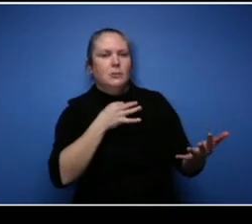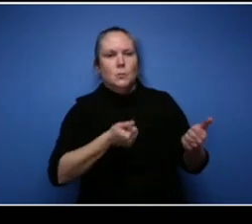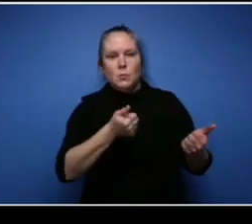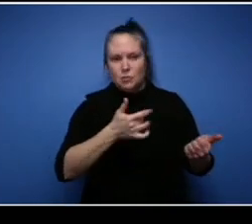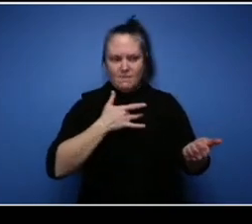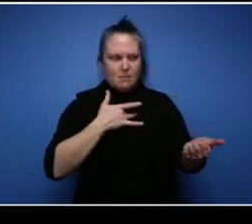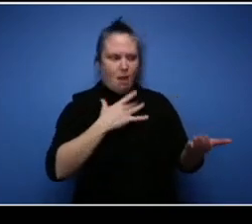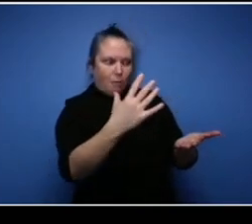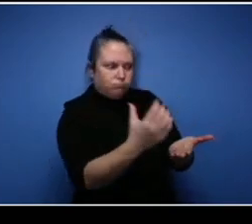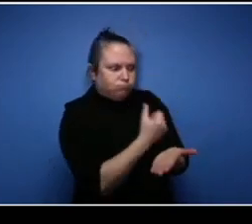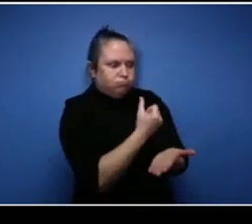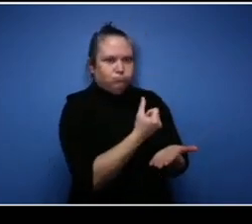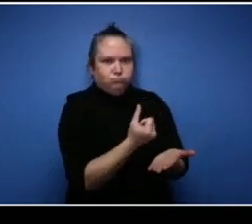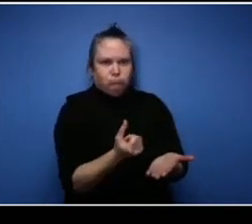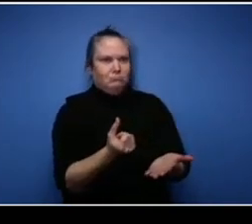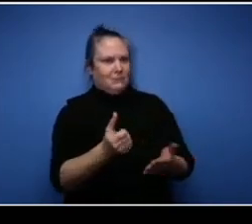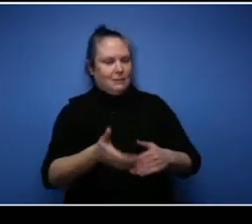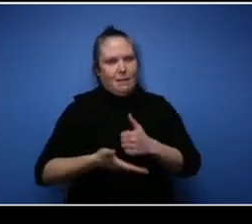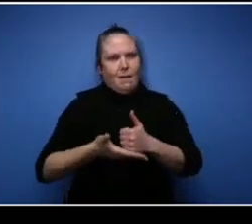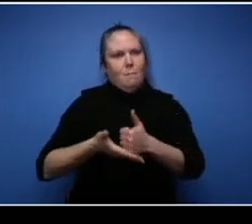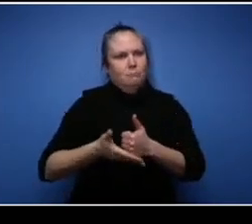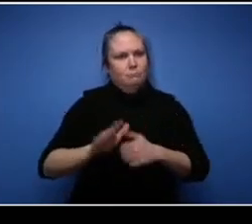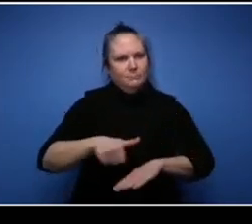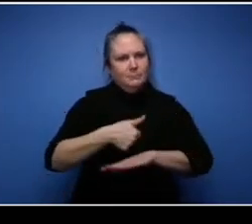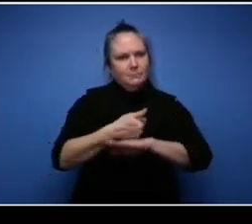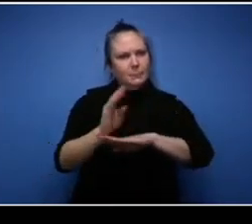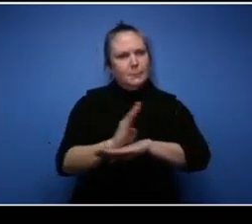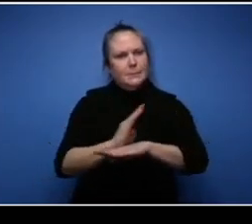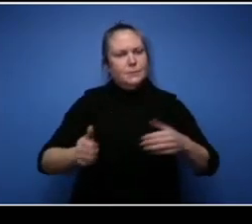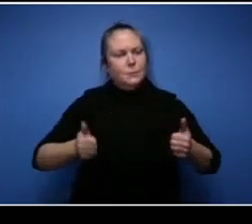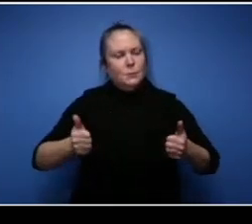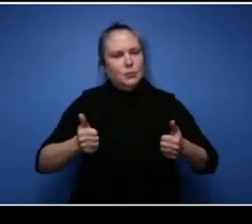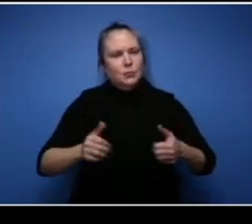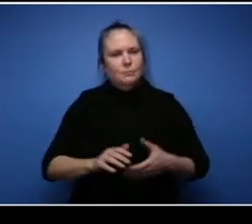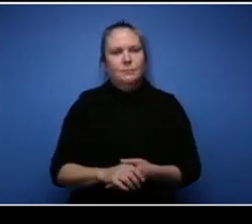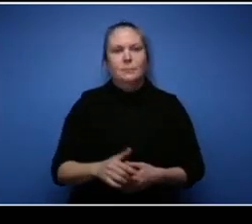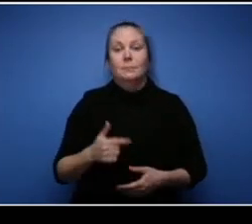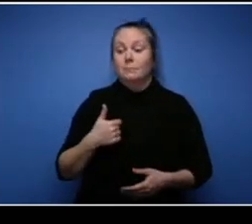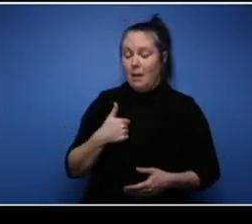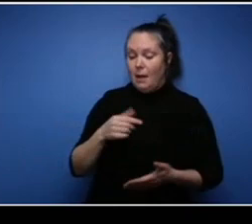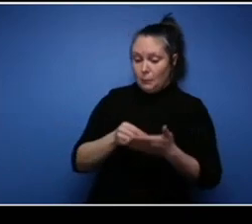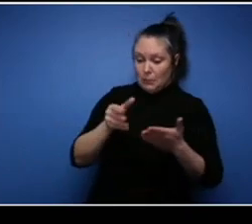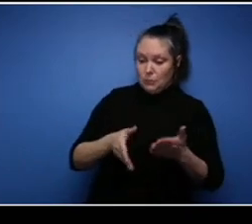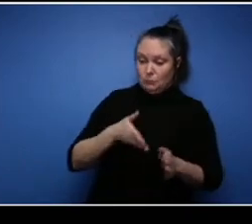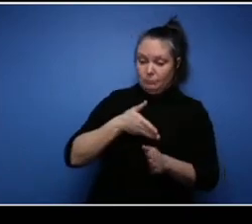While at NSCC I ended up taking marketing and uh graduating with a marketing diploma